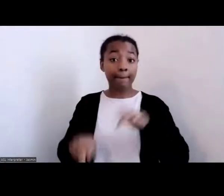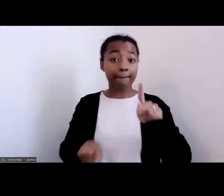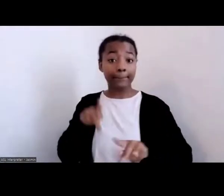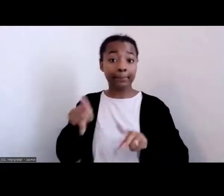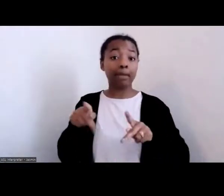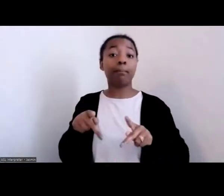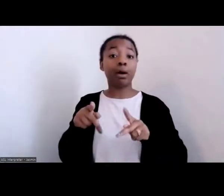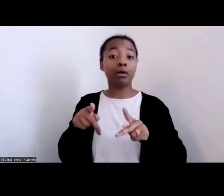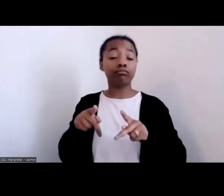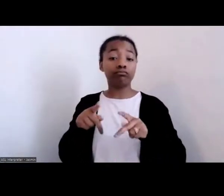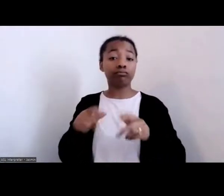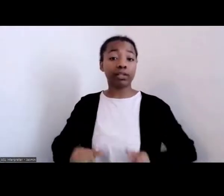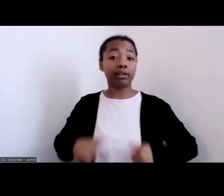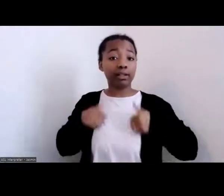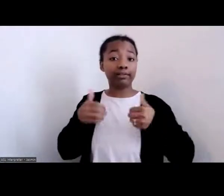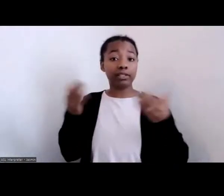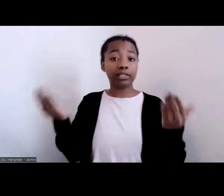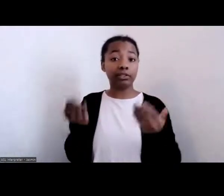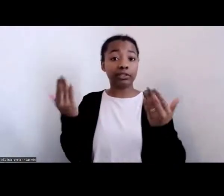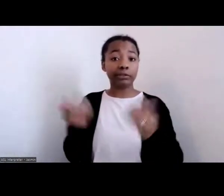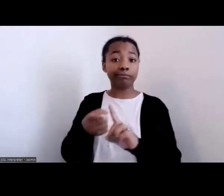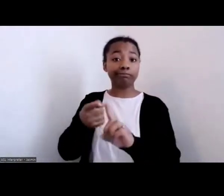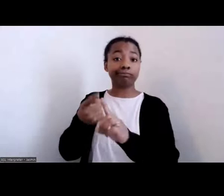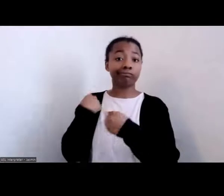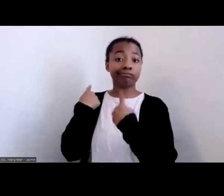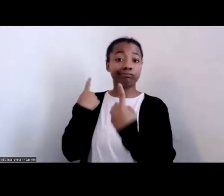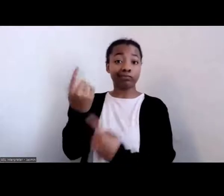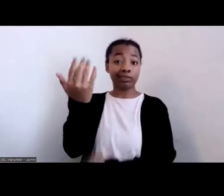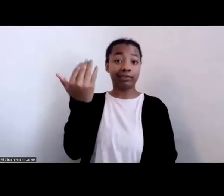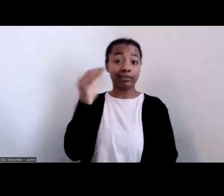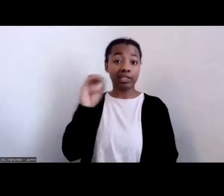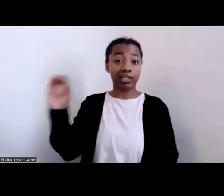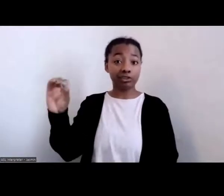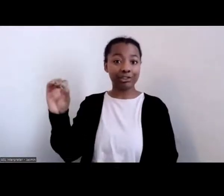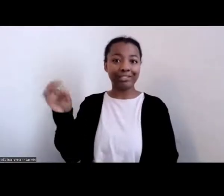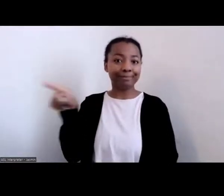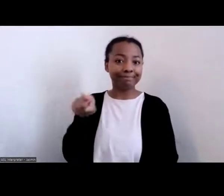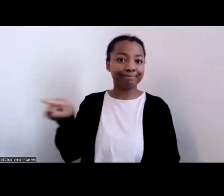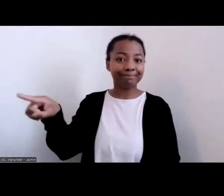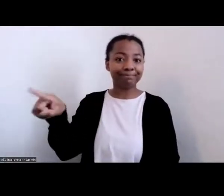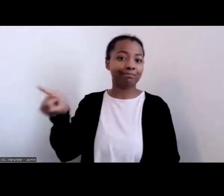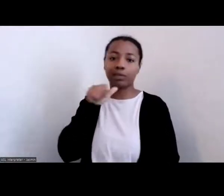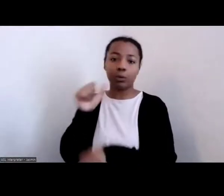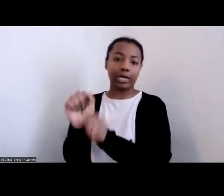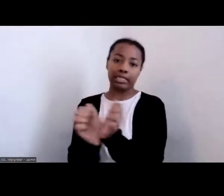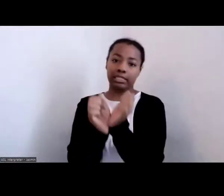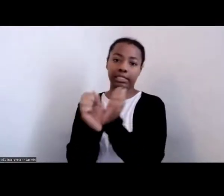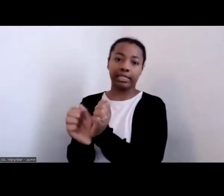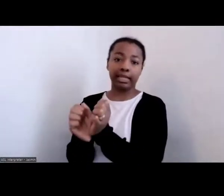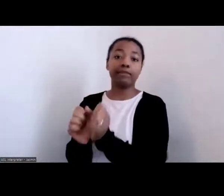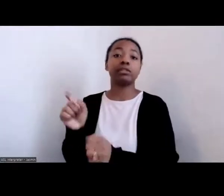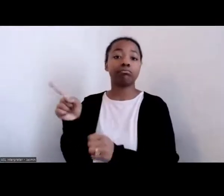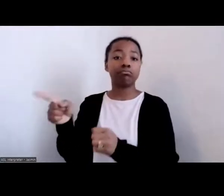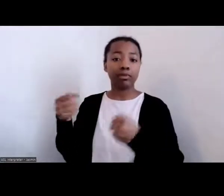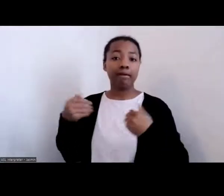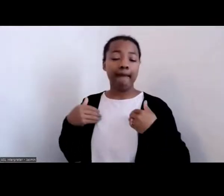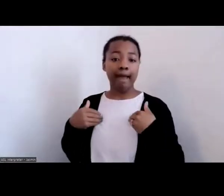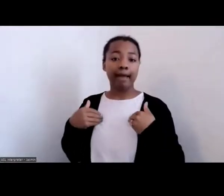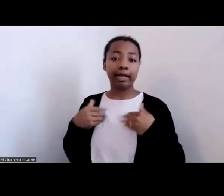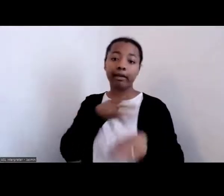enslaved, and so they were entrepreneurs and so forth, some of them. But then much later, as the formal slave trade took hold,